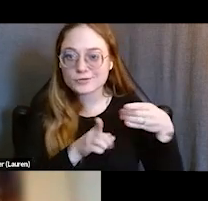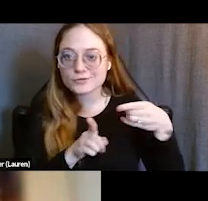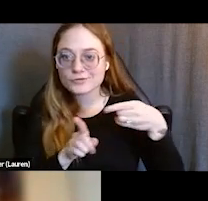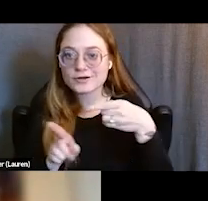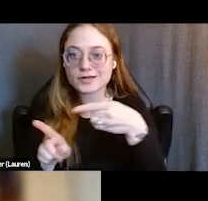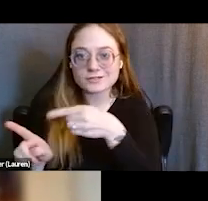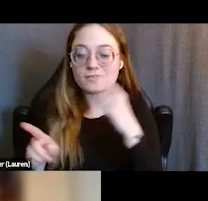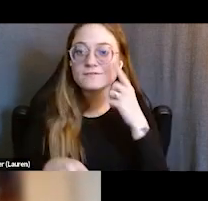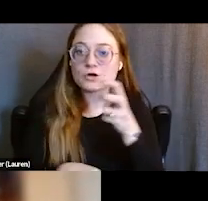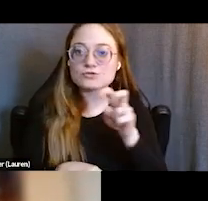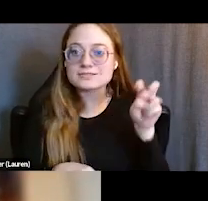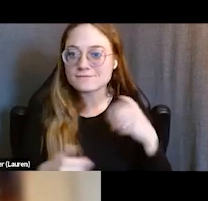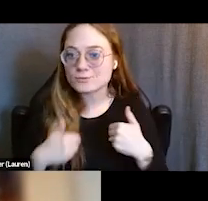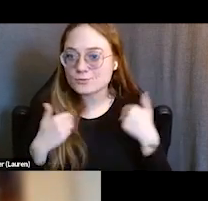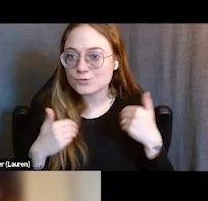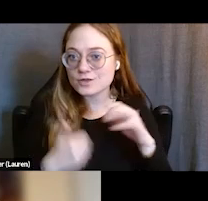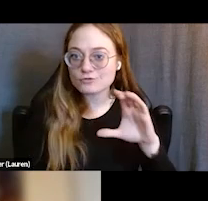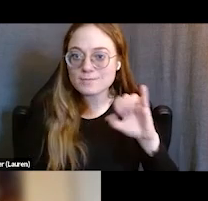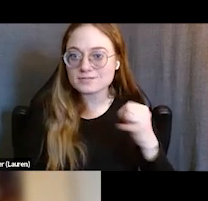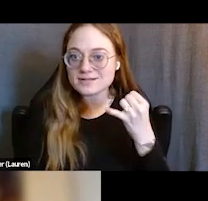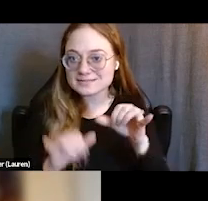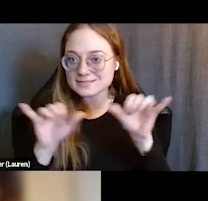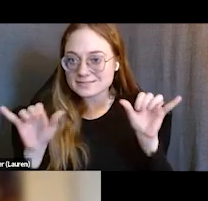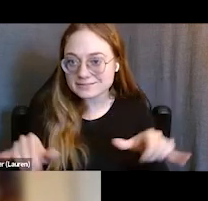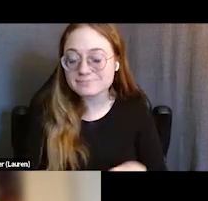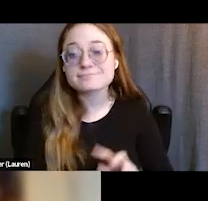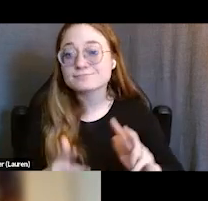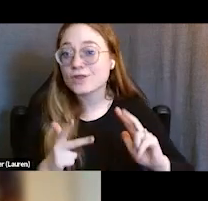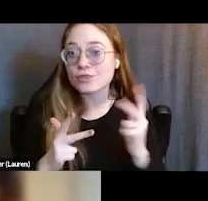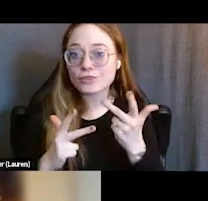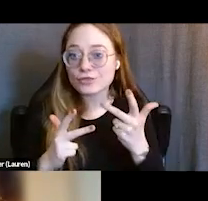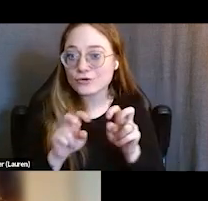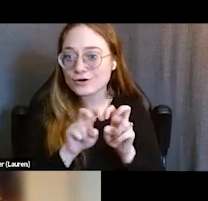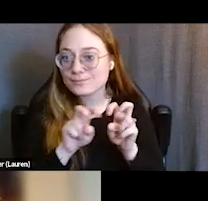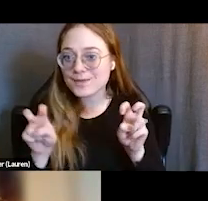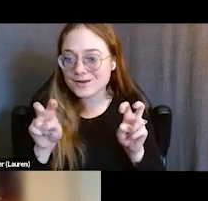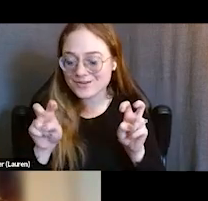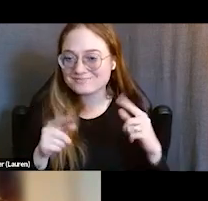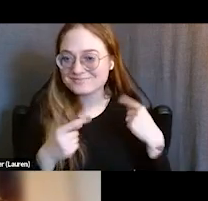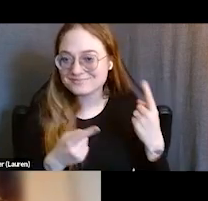in the Criminal Justice System. This is the third panel of our three-panel summit today